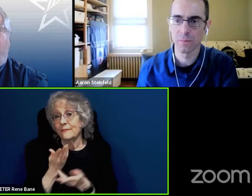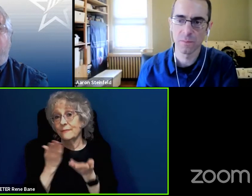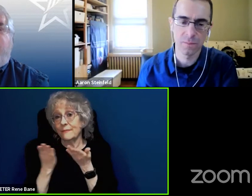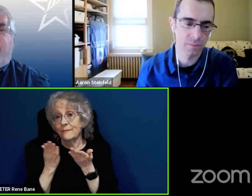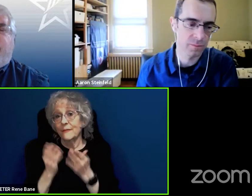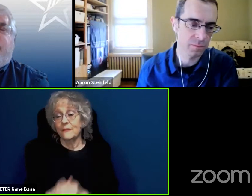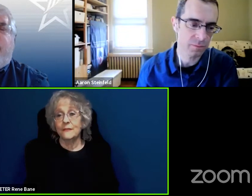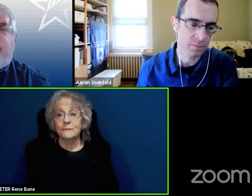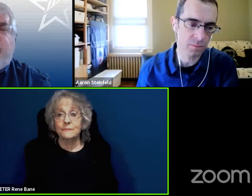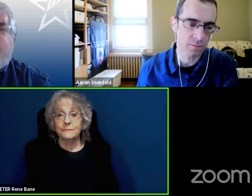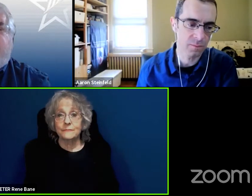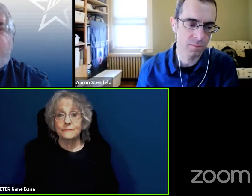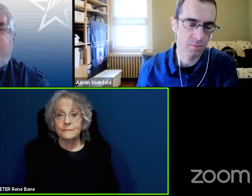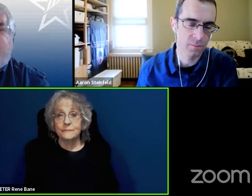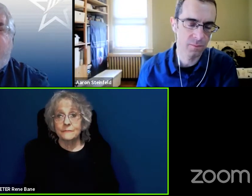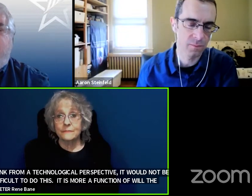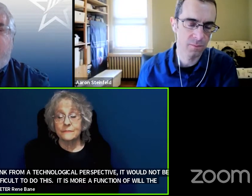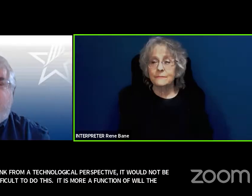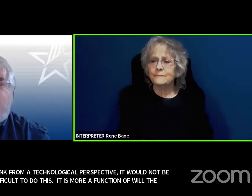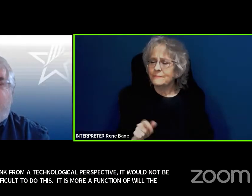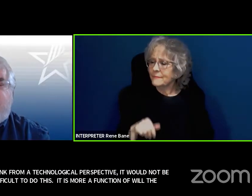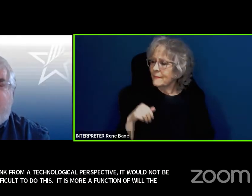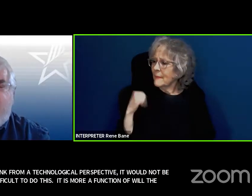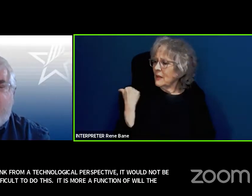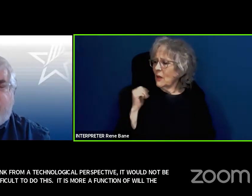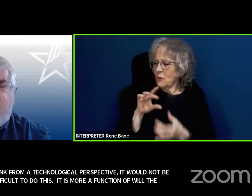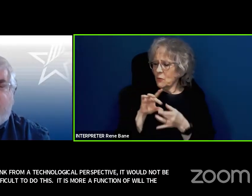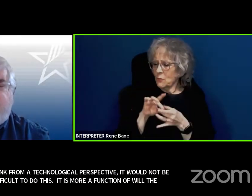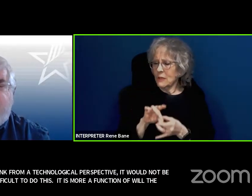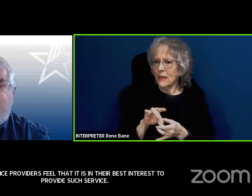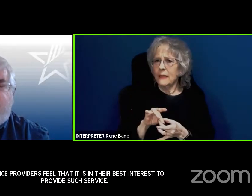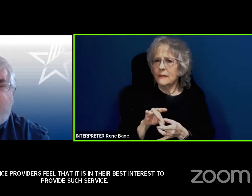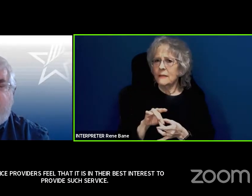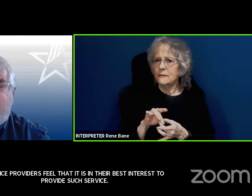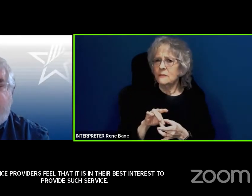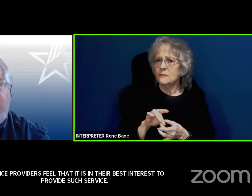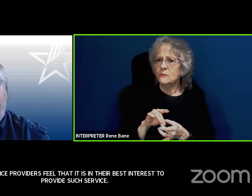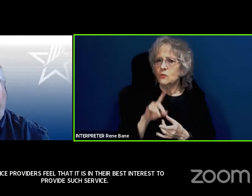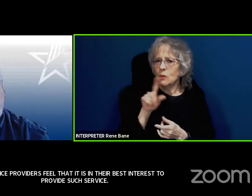So, there was a related question that came in about the tags aspect that Gregg Vanderheiden